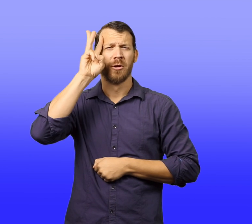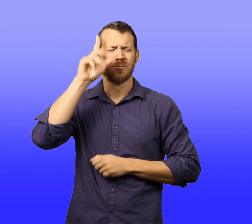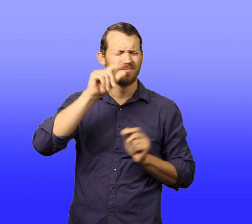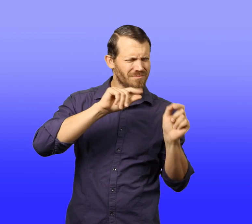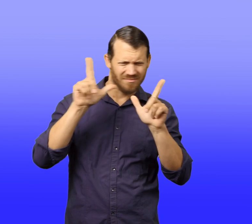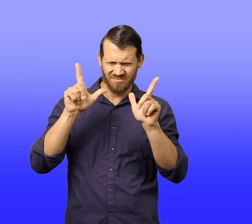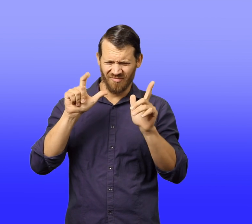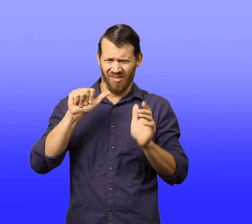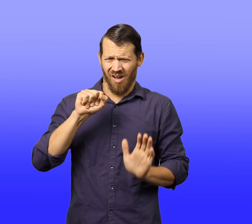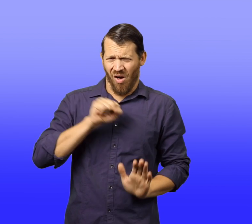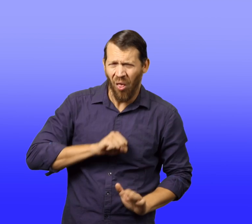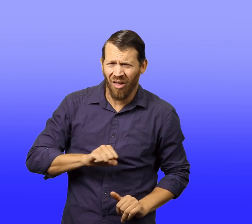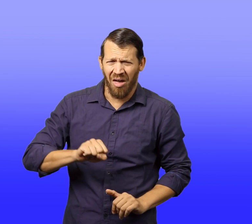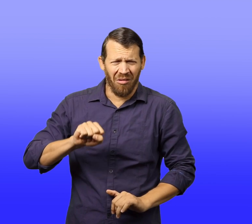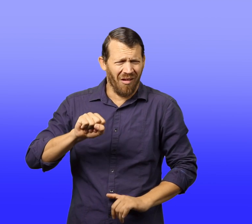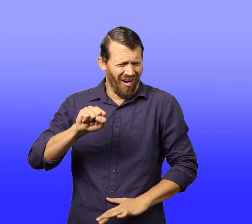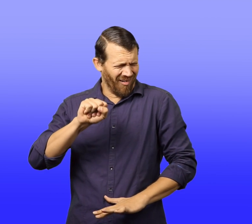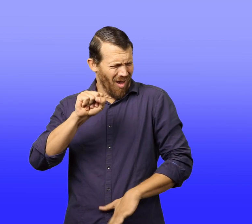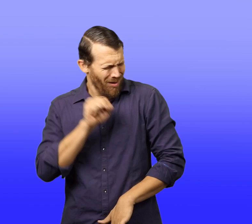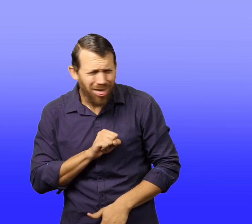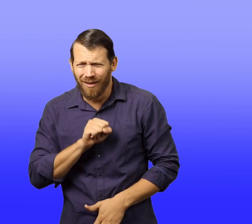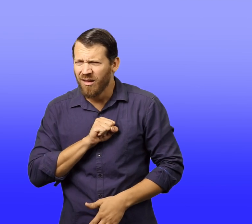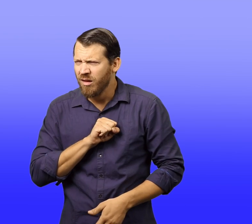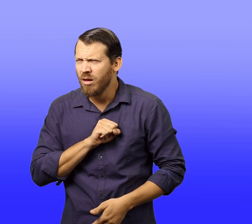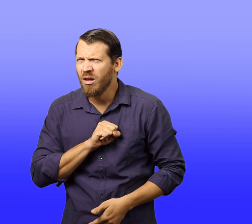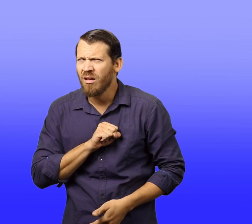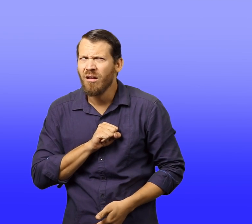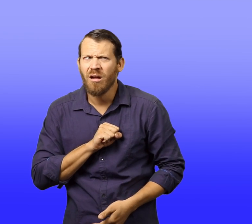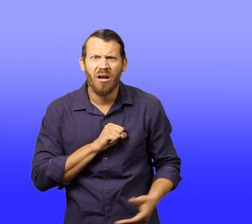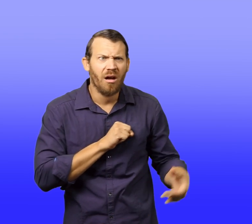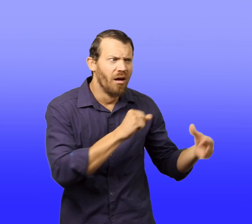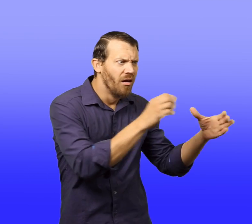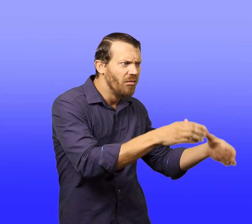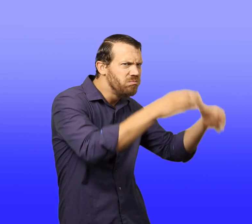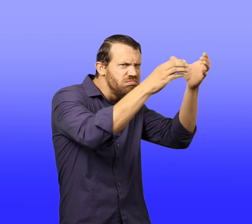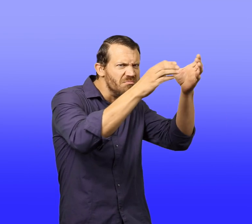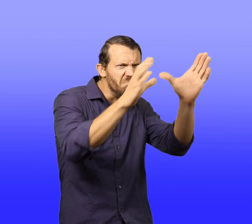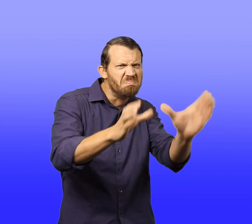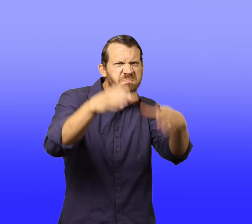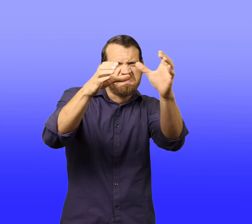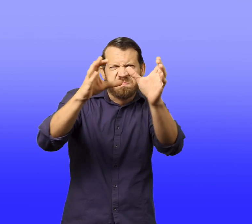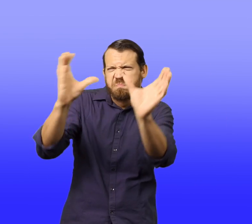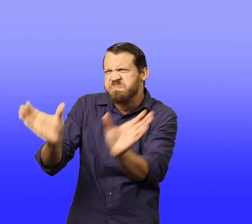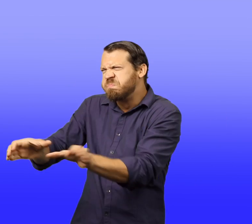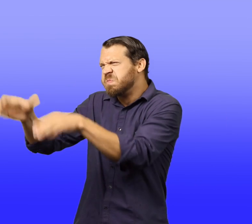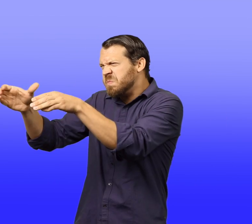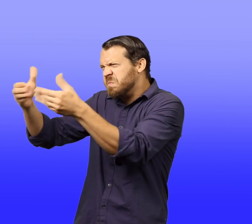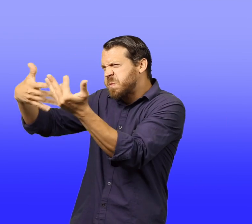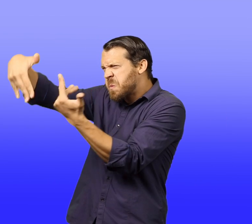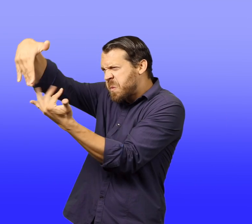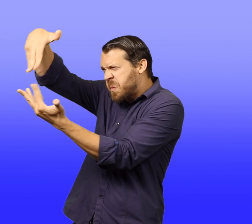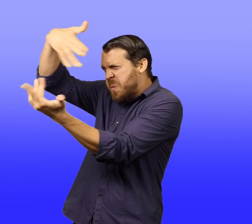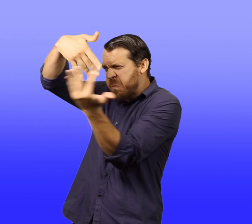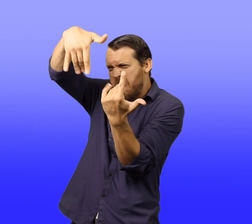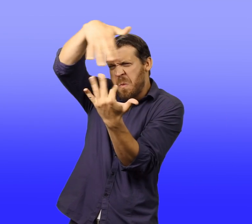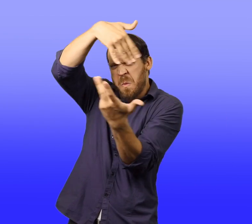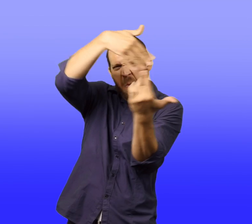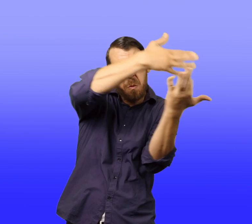Until, Walter couldn't stop coughing. His bed was balanced at the rim of a giant smokestack.